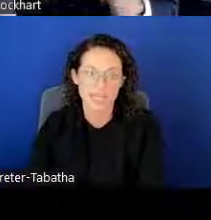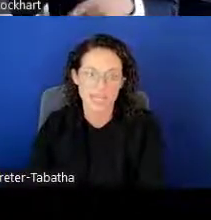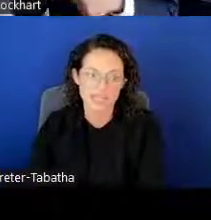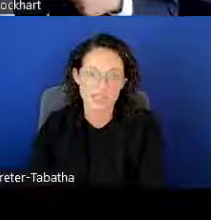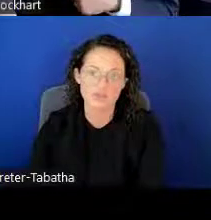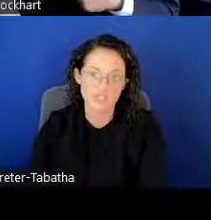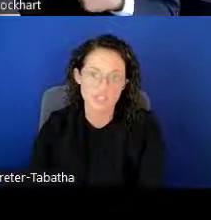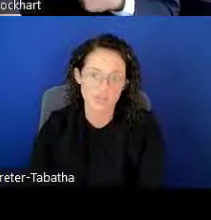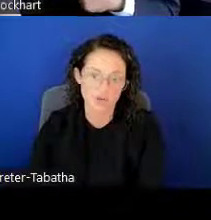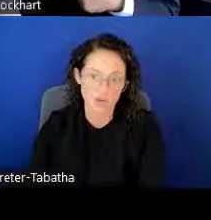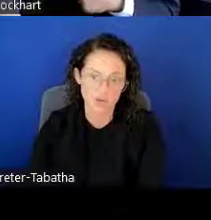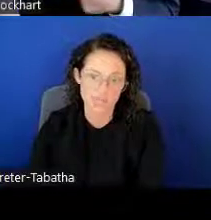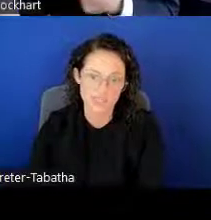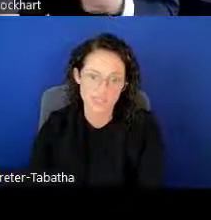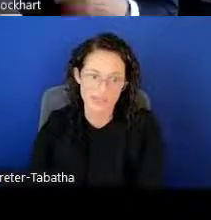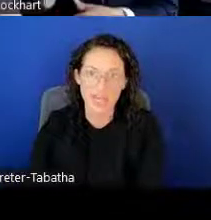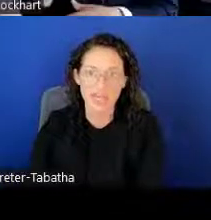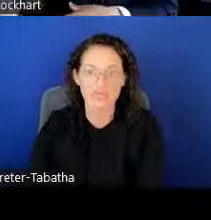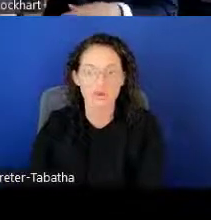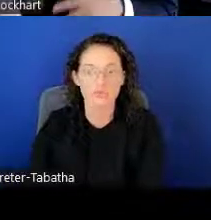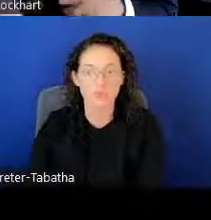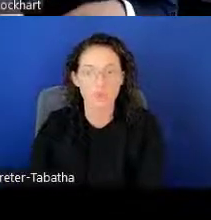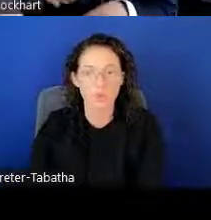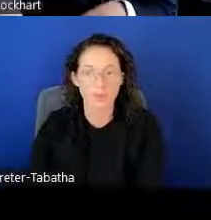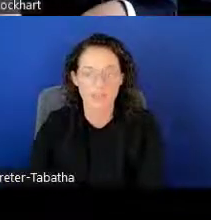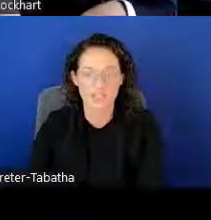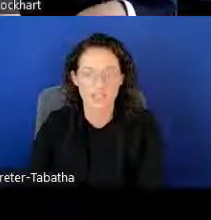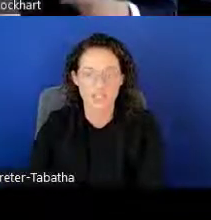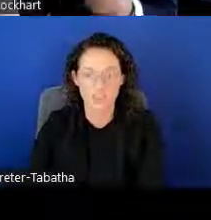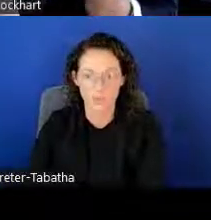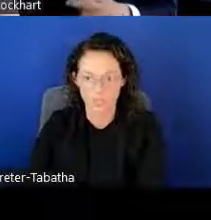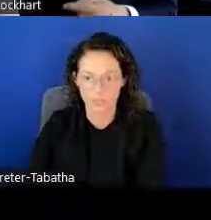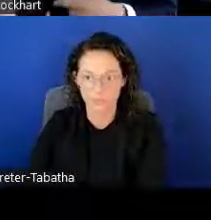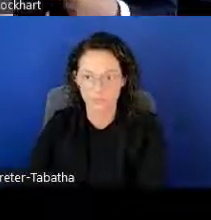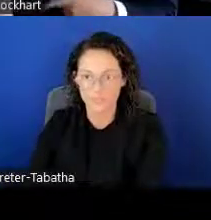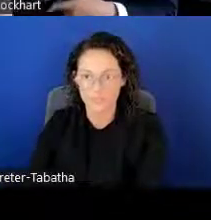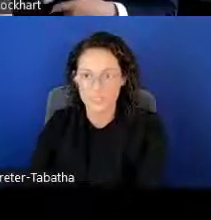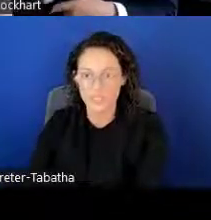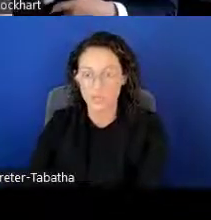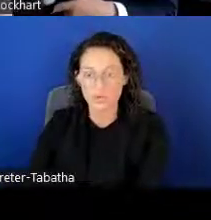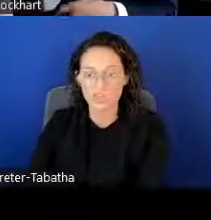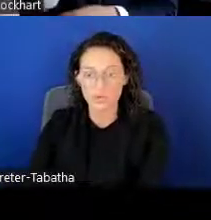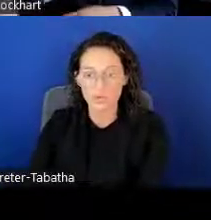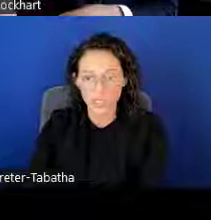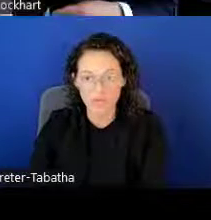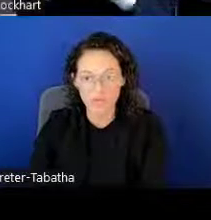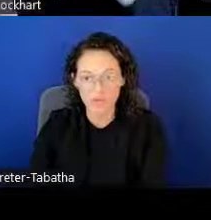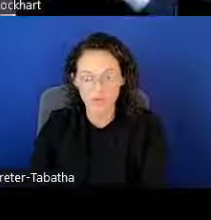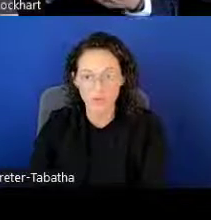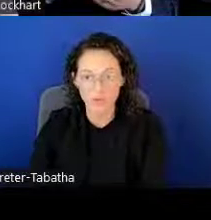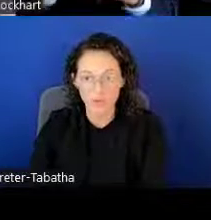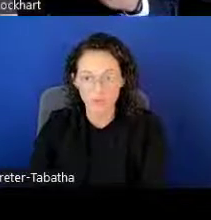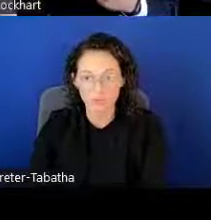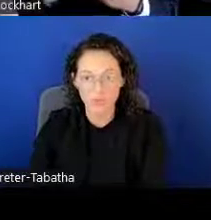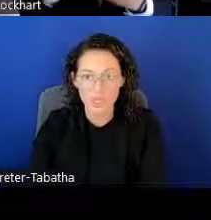and lastly the research program. And that is for renewal applications only. So when you do apply for a renewal,